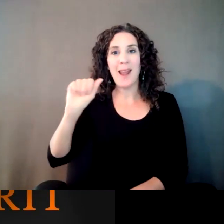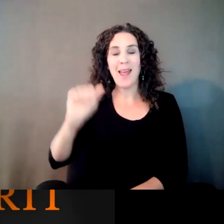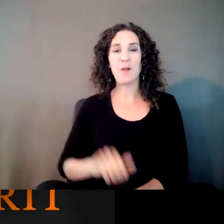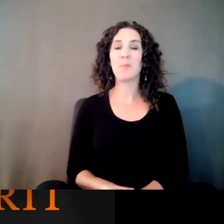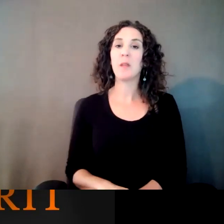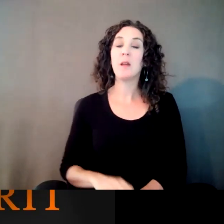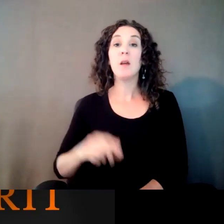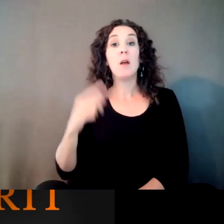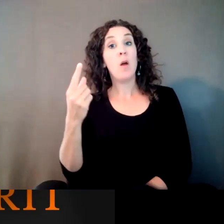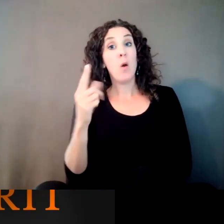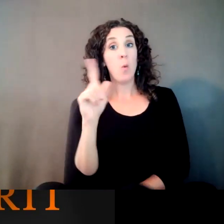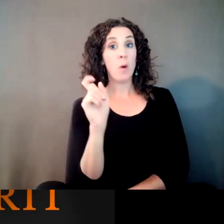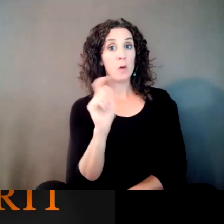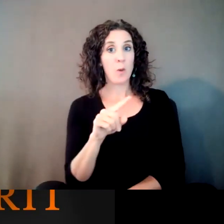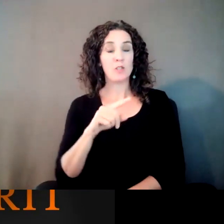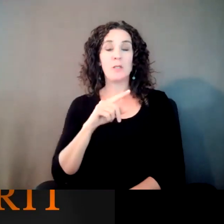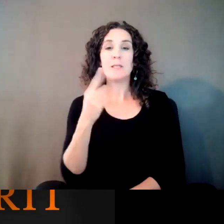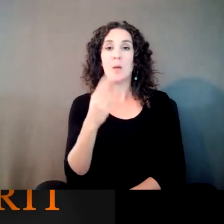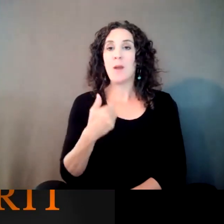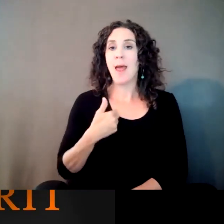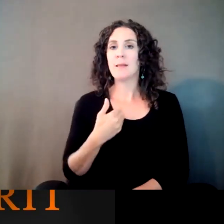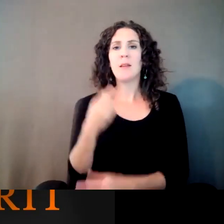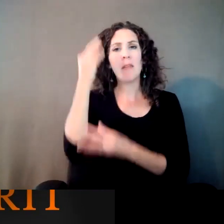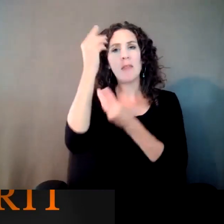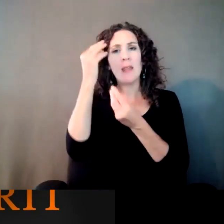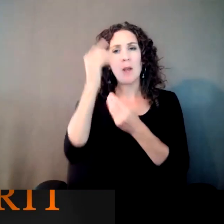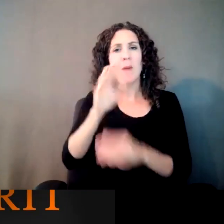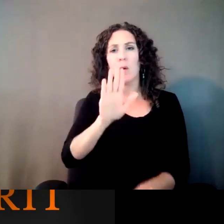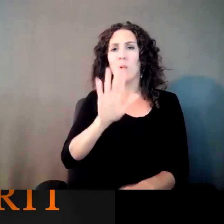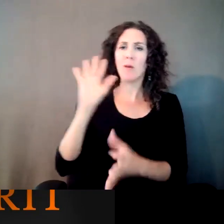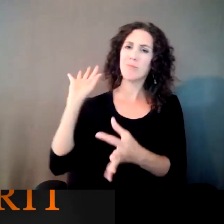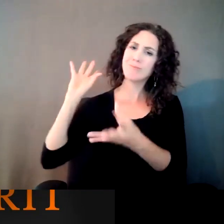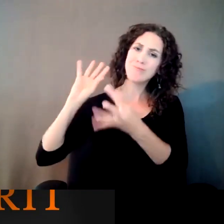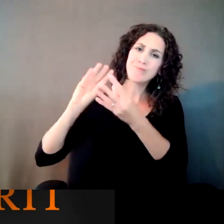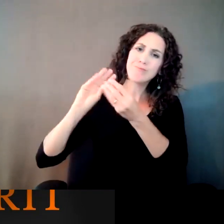has in the audience is thinking about your kind of entire career and where you are now,